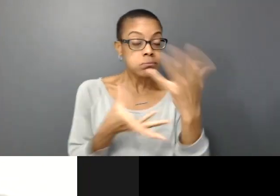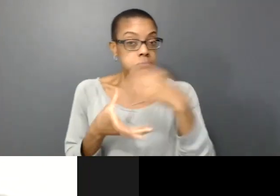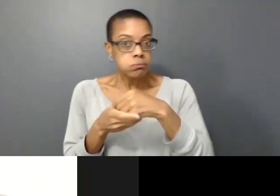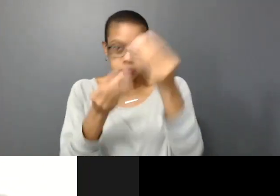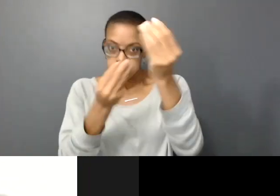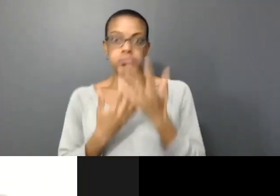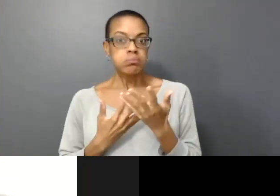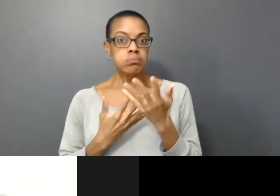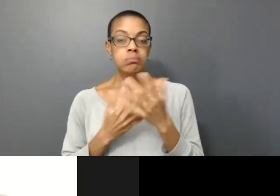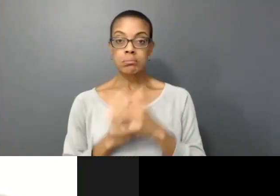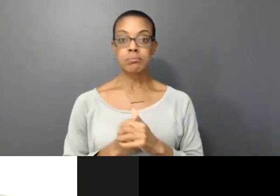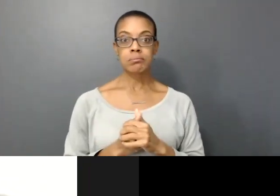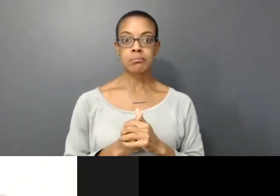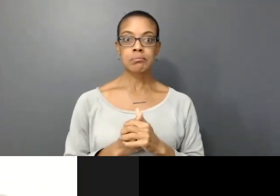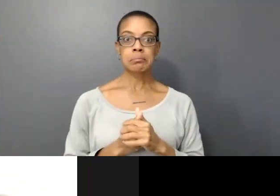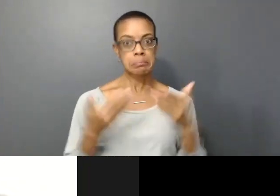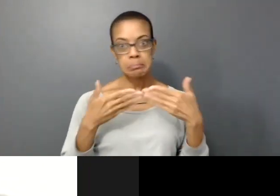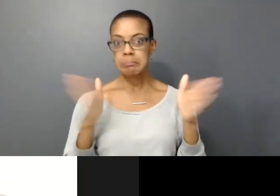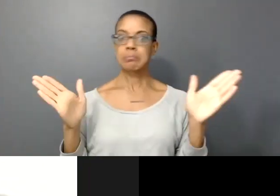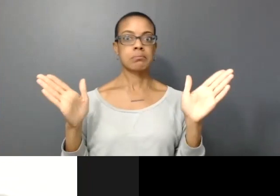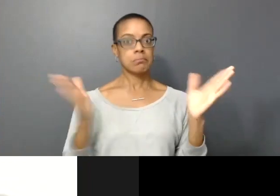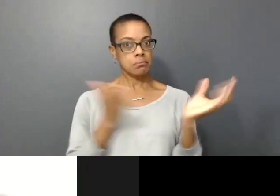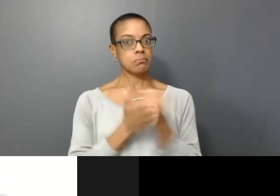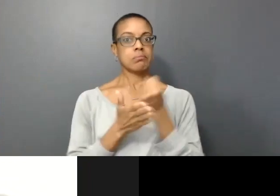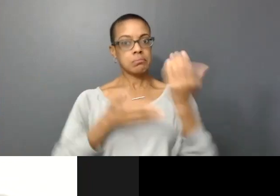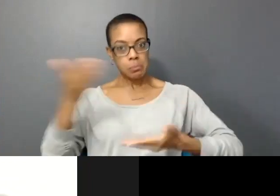I'm just really like to open up the space to share our creative